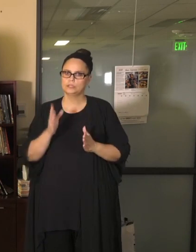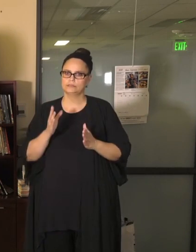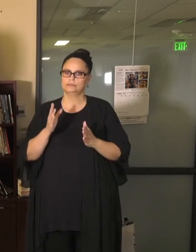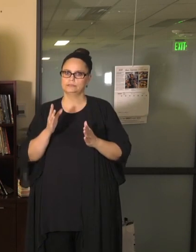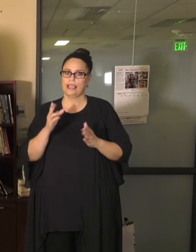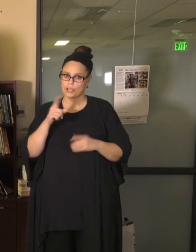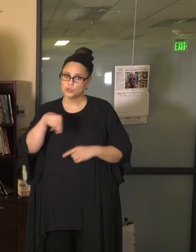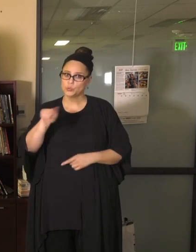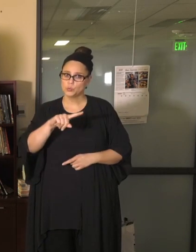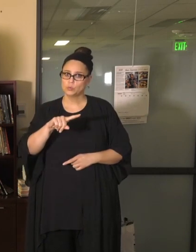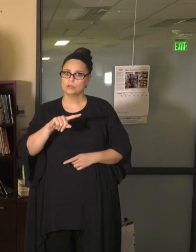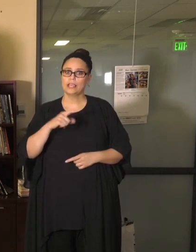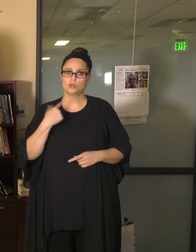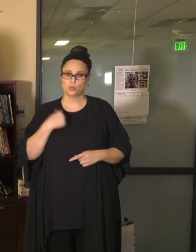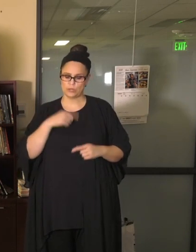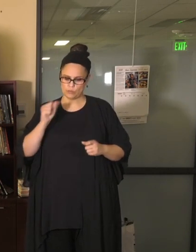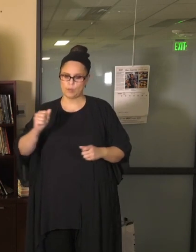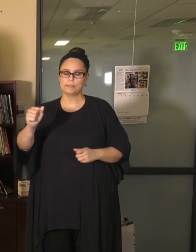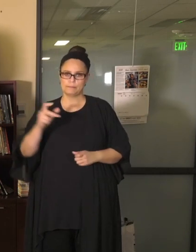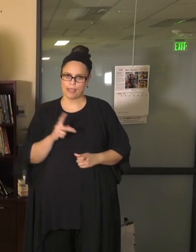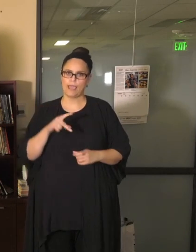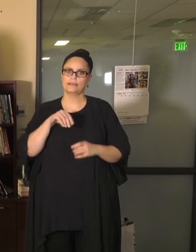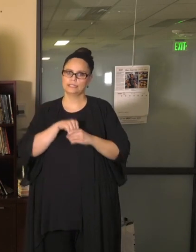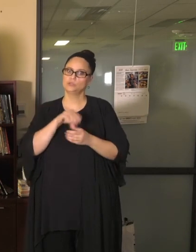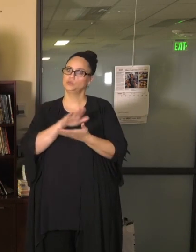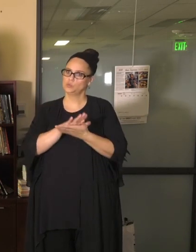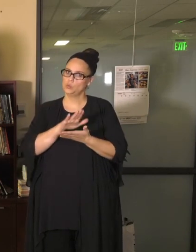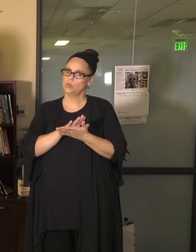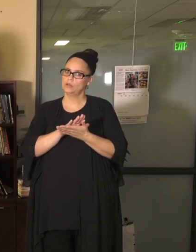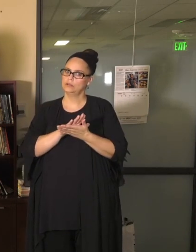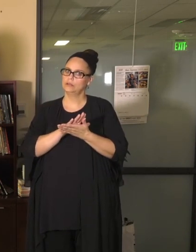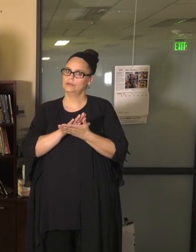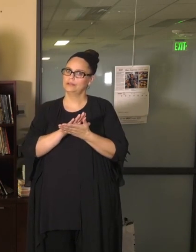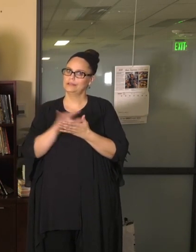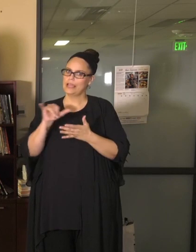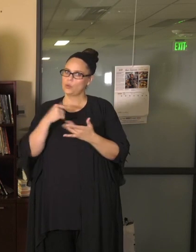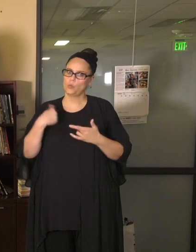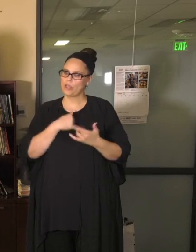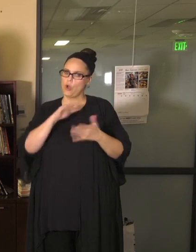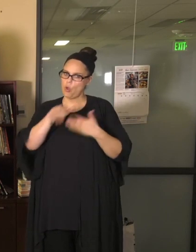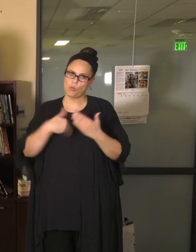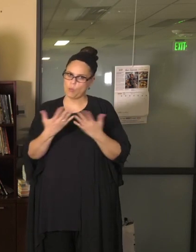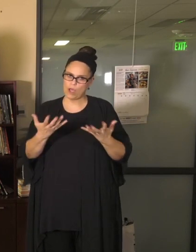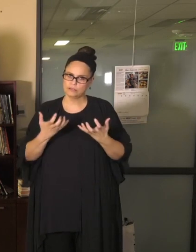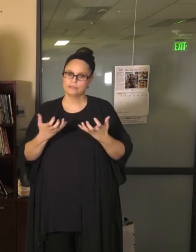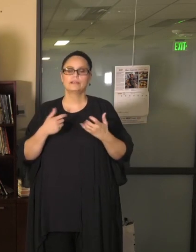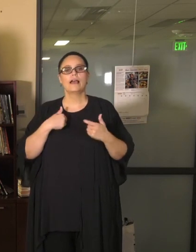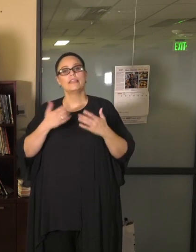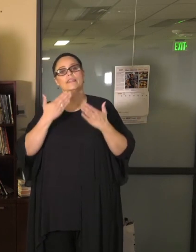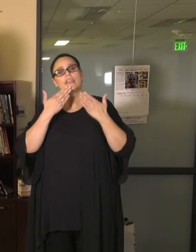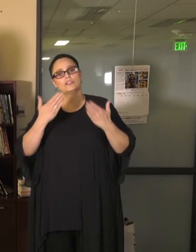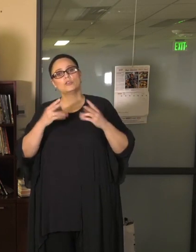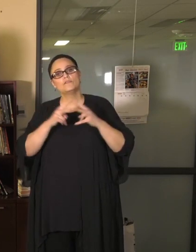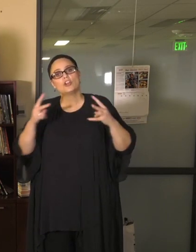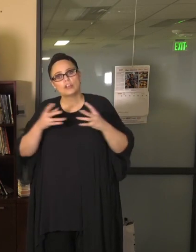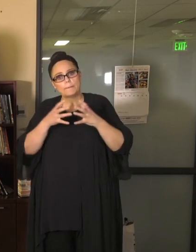day when ready to Saint Paul Public Schools that we all want. So with that, I thank you very much for your partnership and I